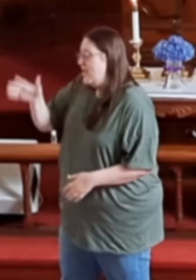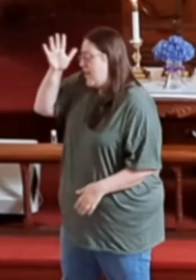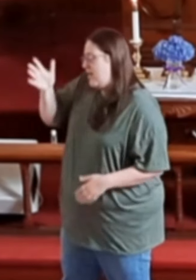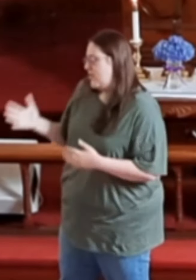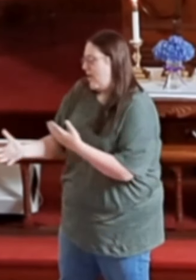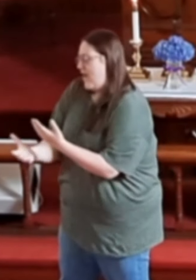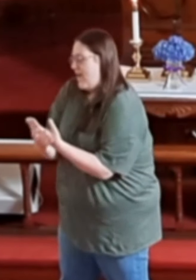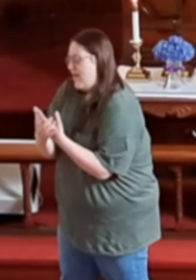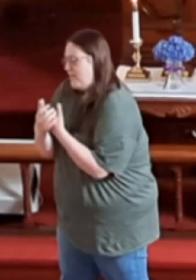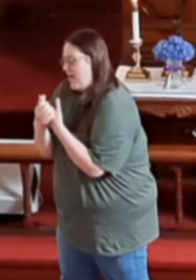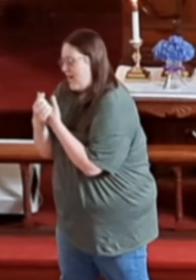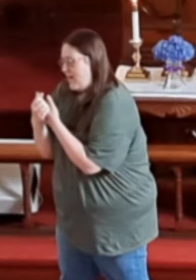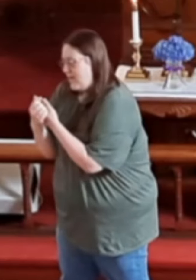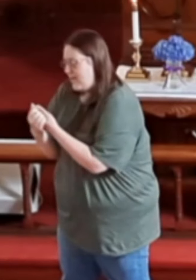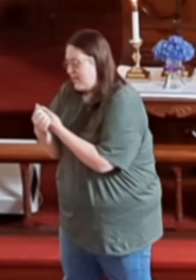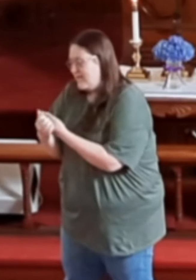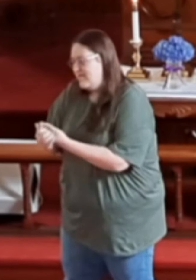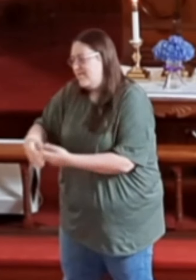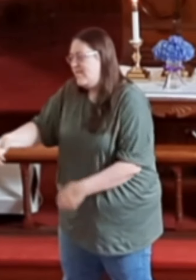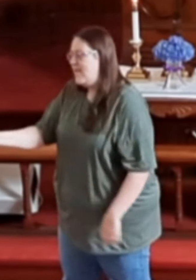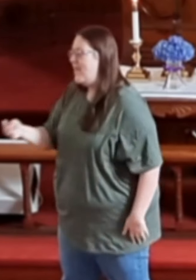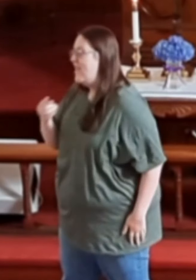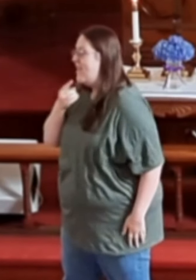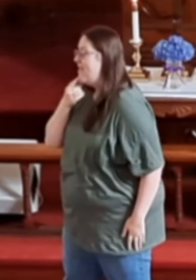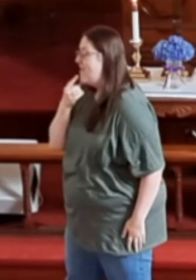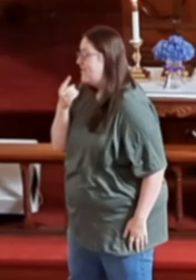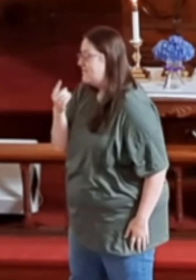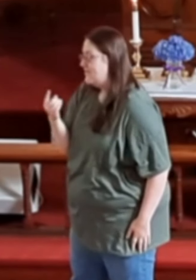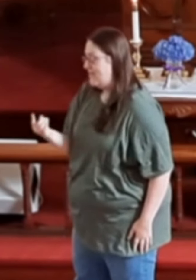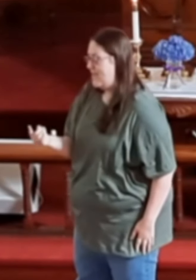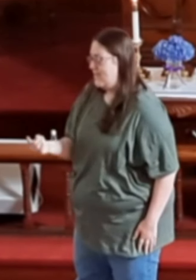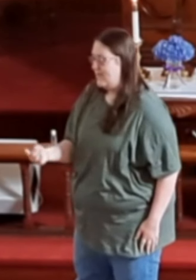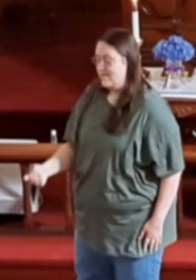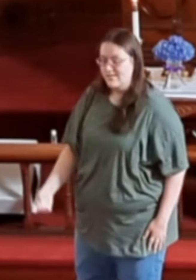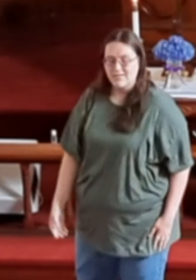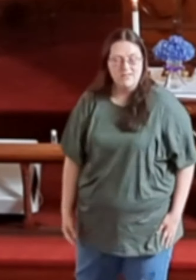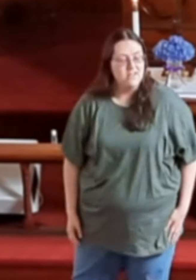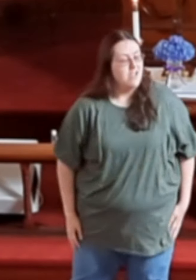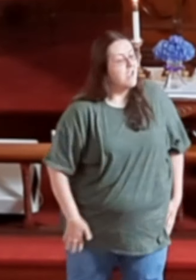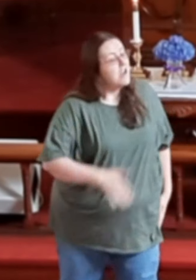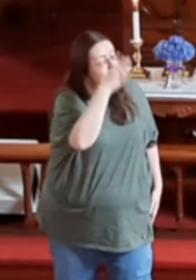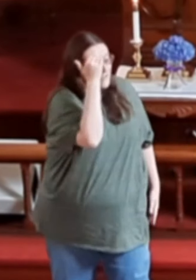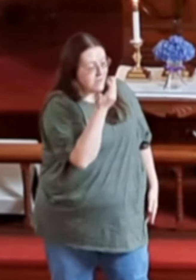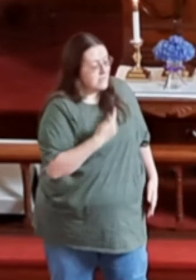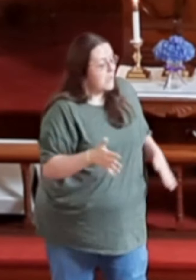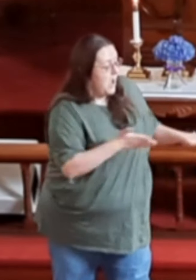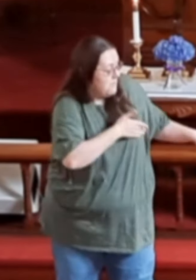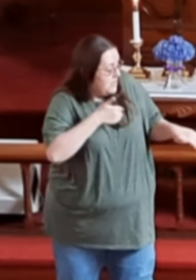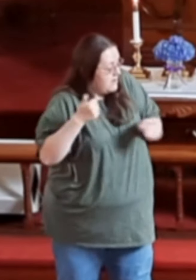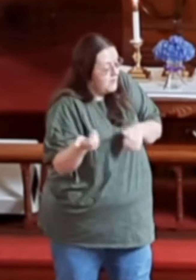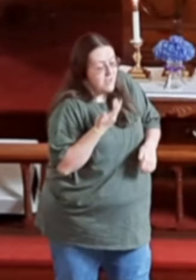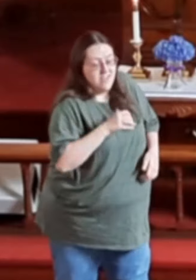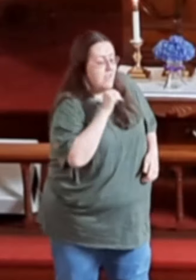Daddy grabbed my hand and said Just 'cause I'm leaving